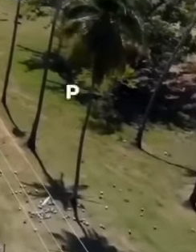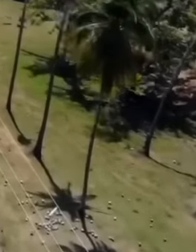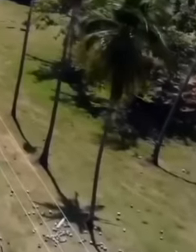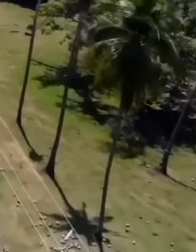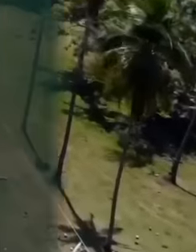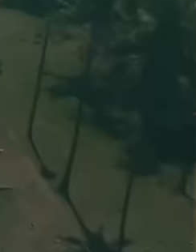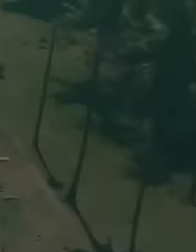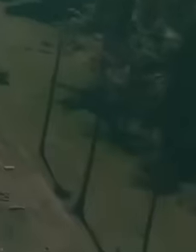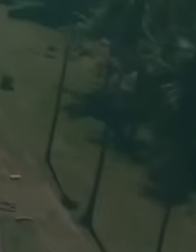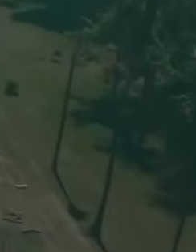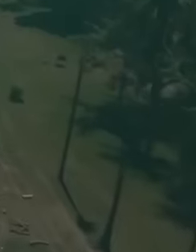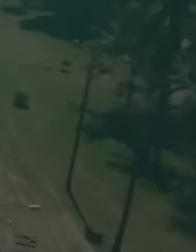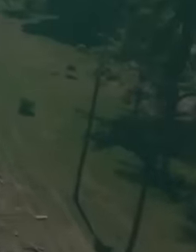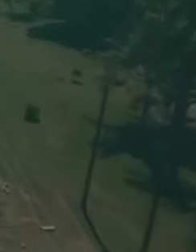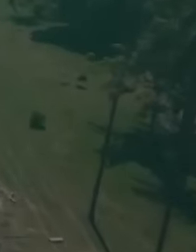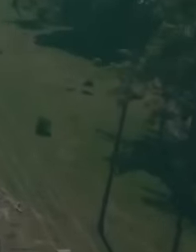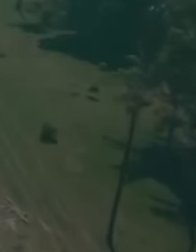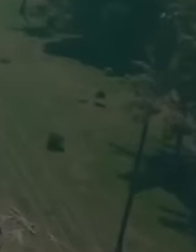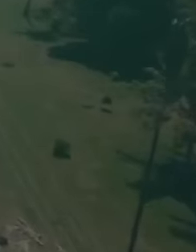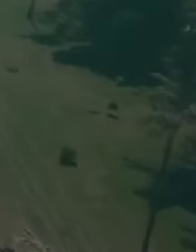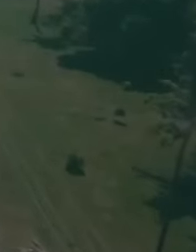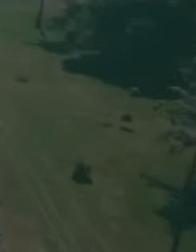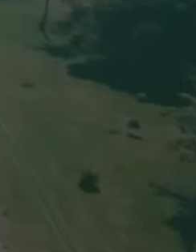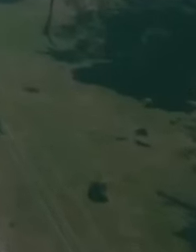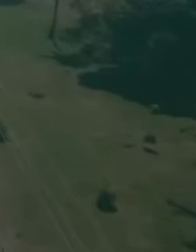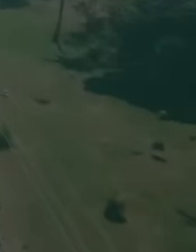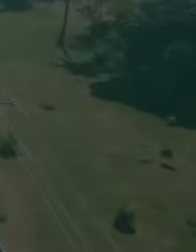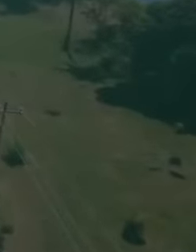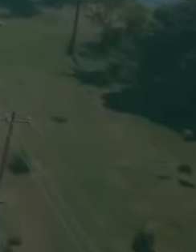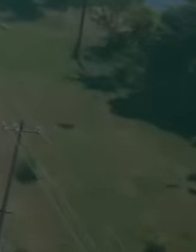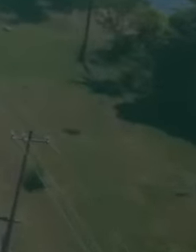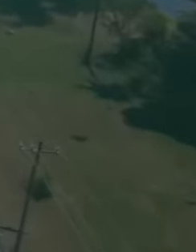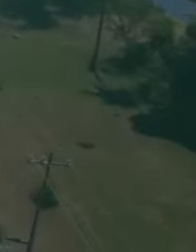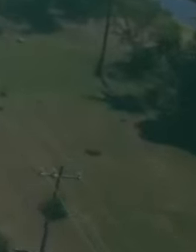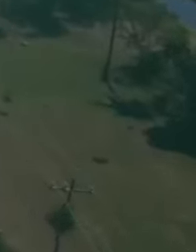with the objective of boosting the economy of the country and the State of Guerrero, the highway The